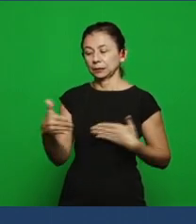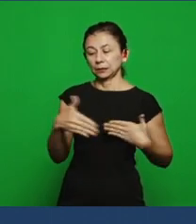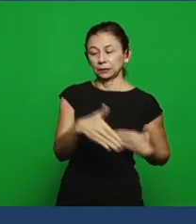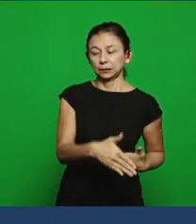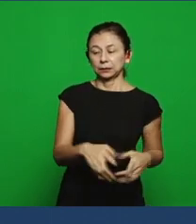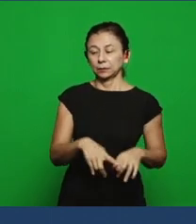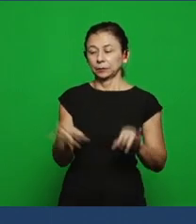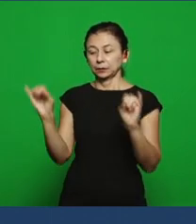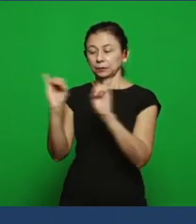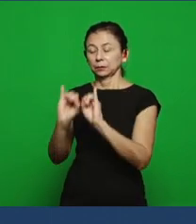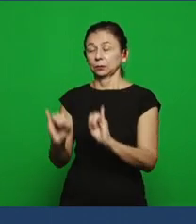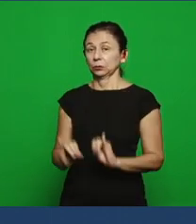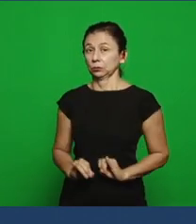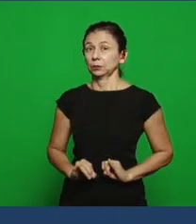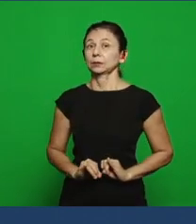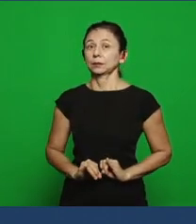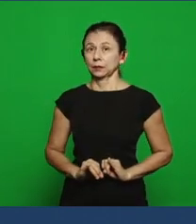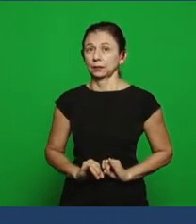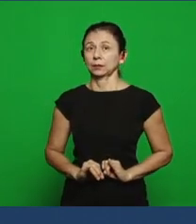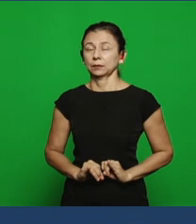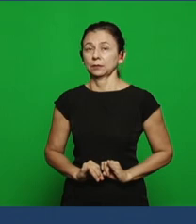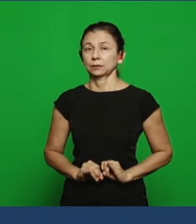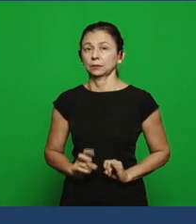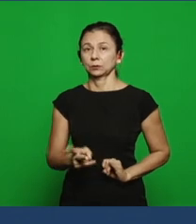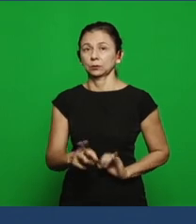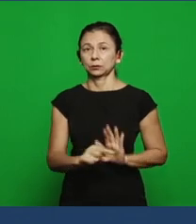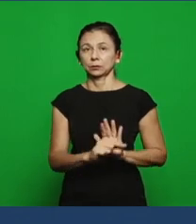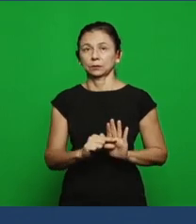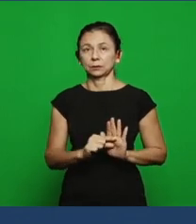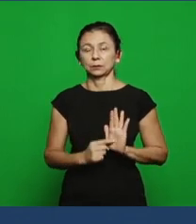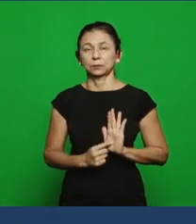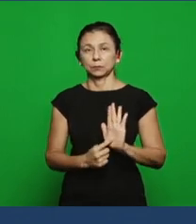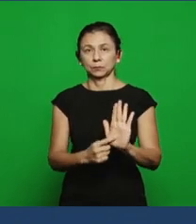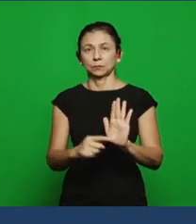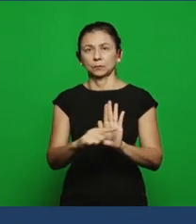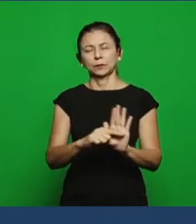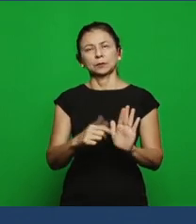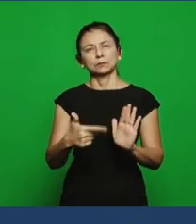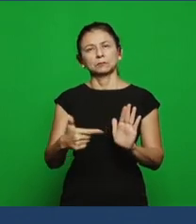the word says in verse 21 of chapter 2